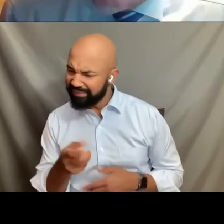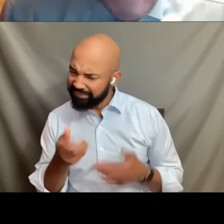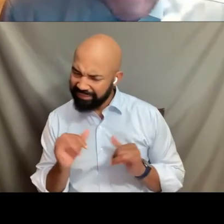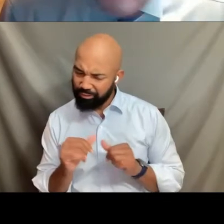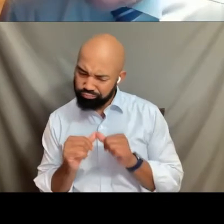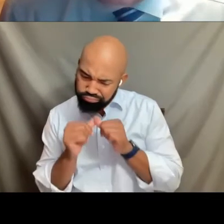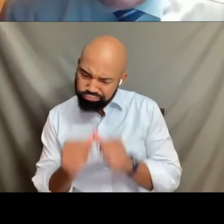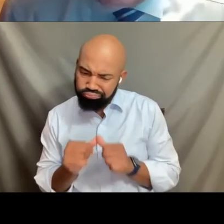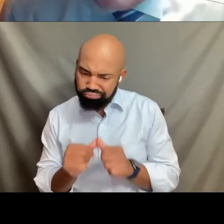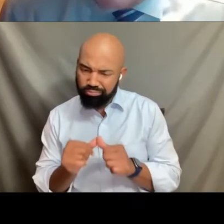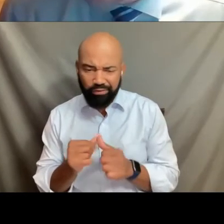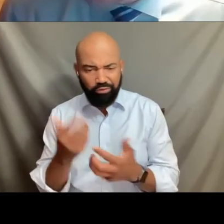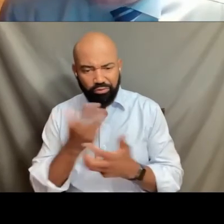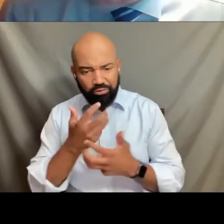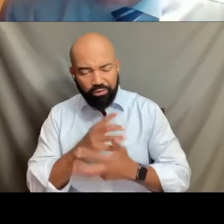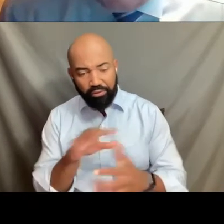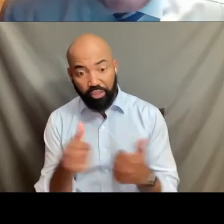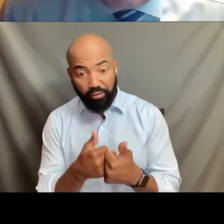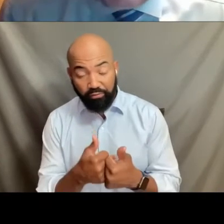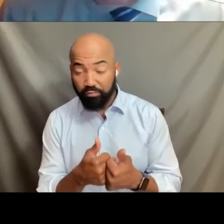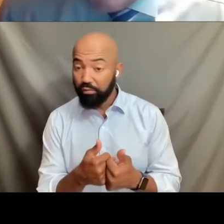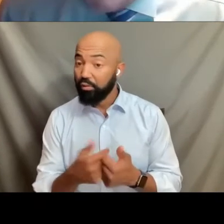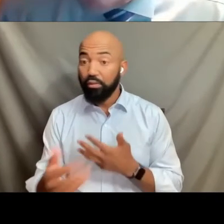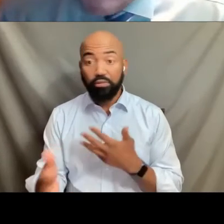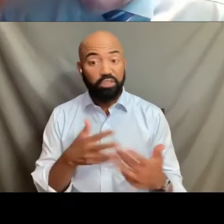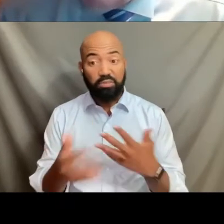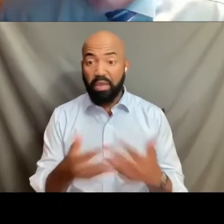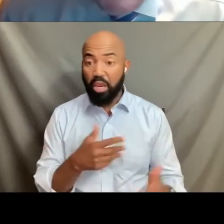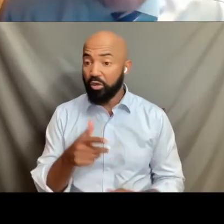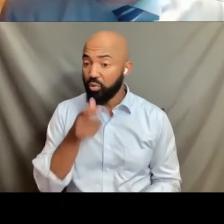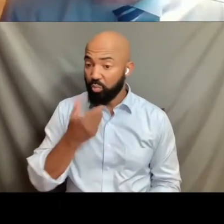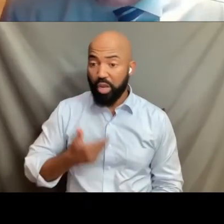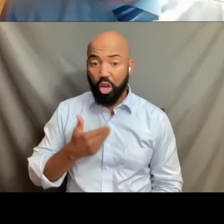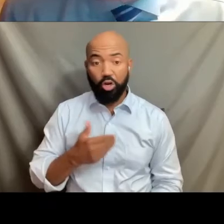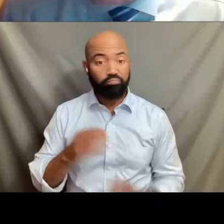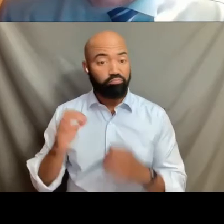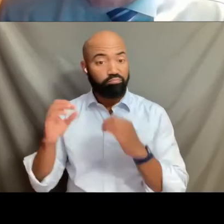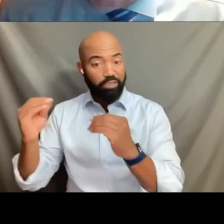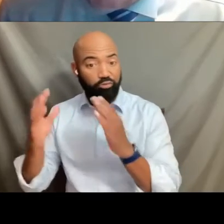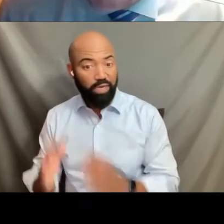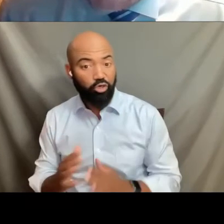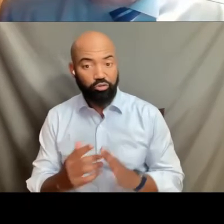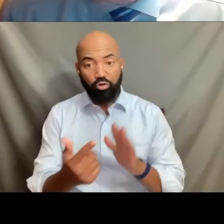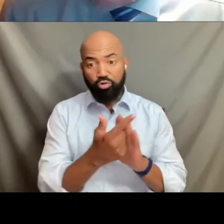and none of us, none of us, whether we're lawyers, whether we're educators, whether people affiliated with FORGE